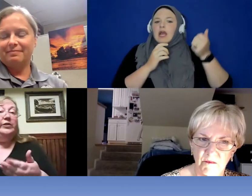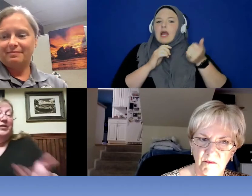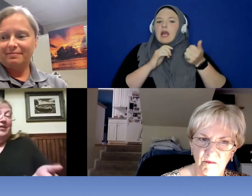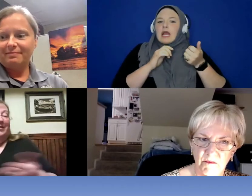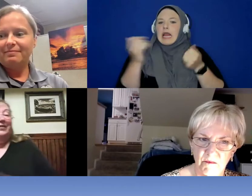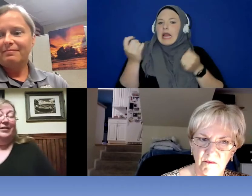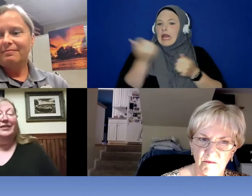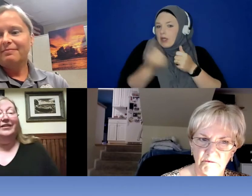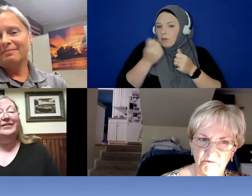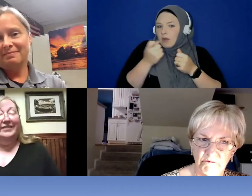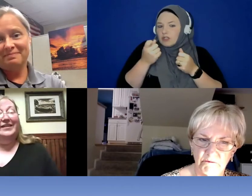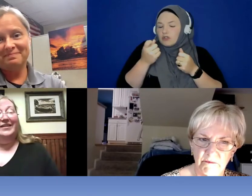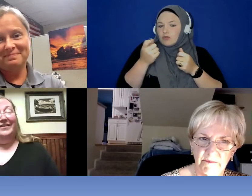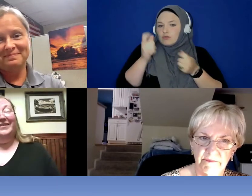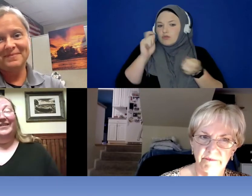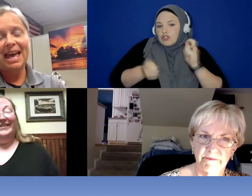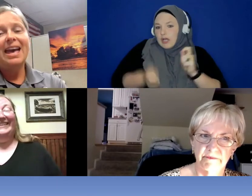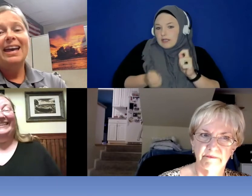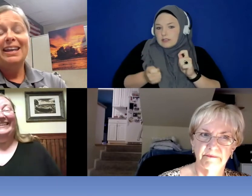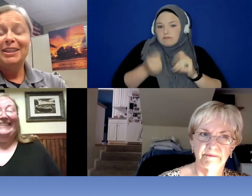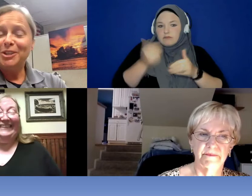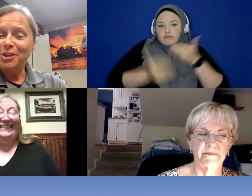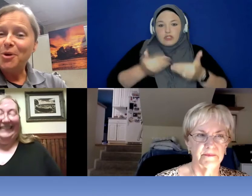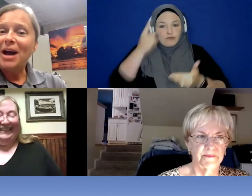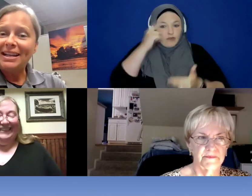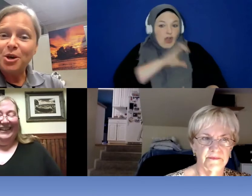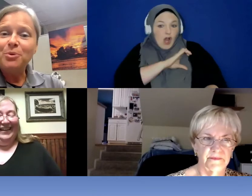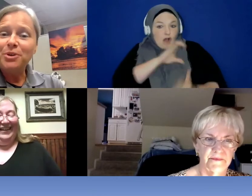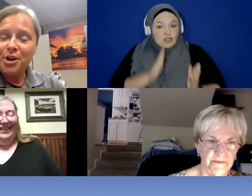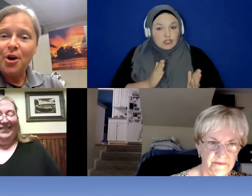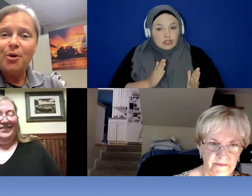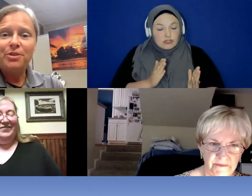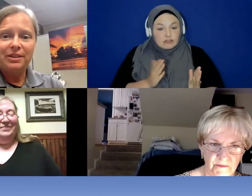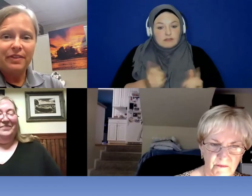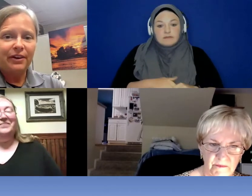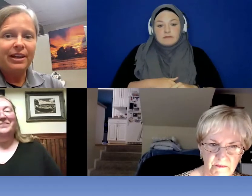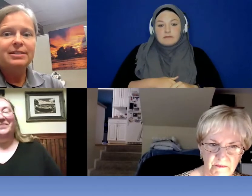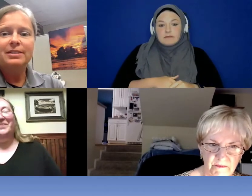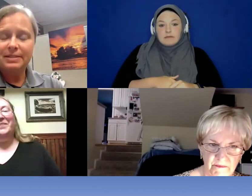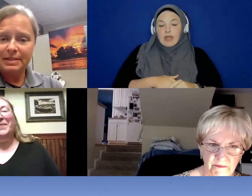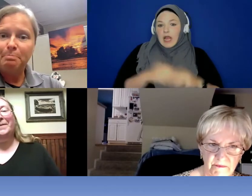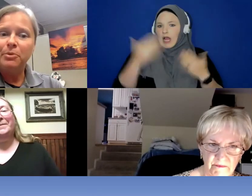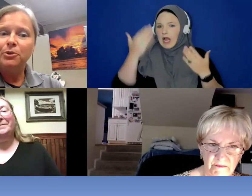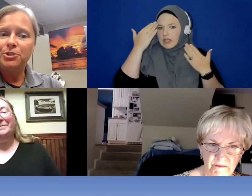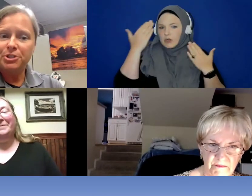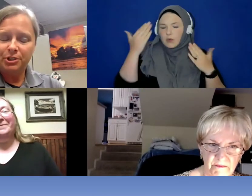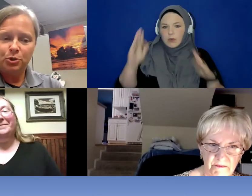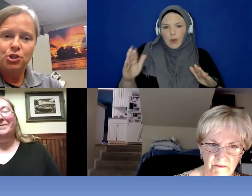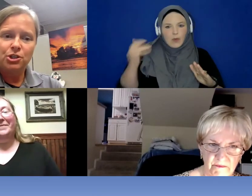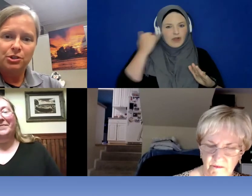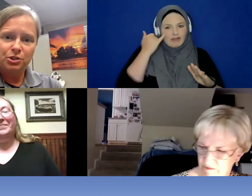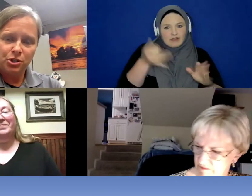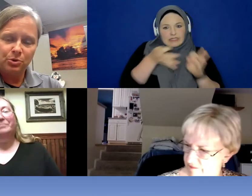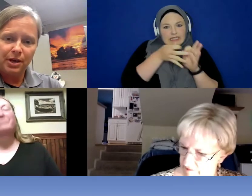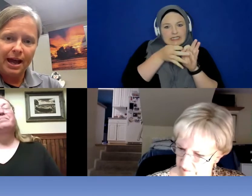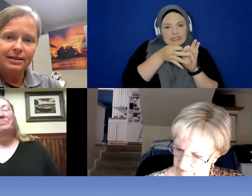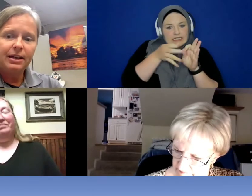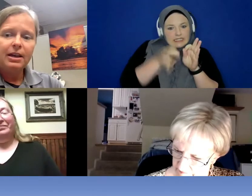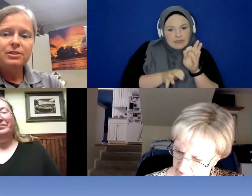? >> Reanna: You know, I don't know that there is a simple solution to that.